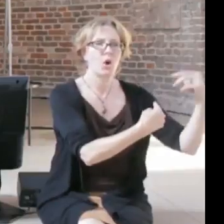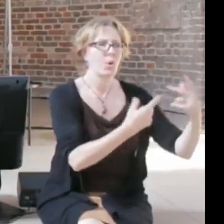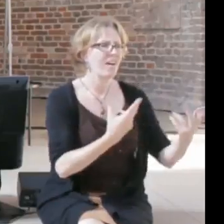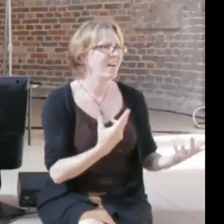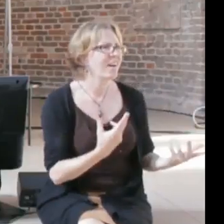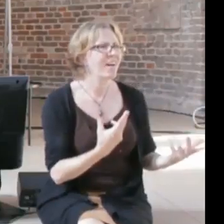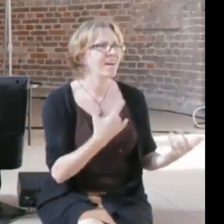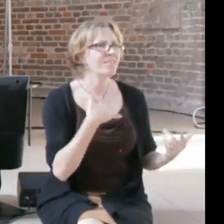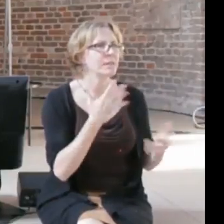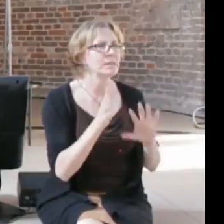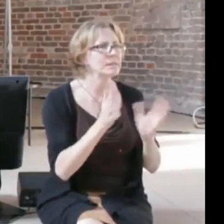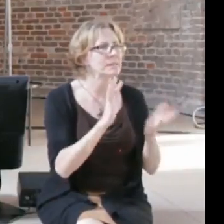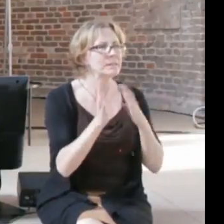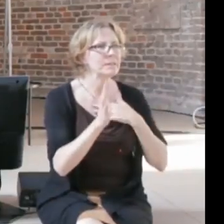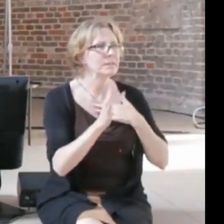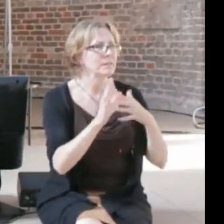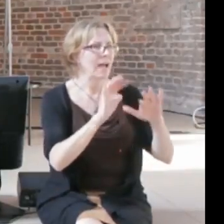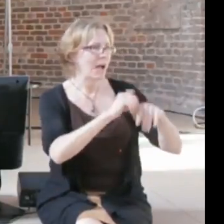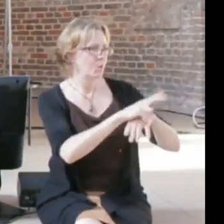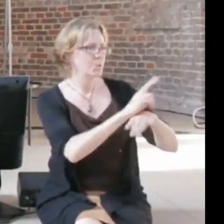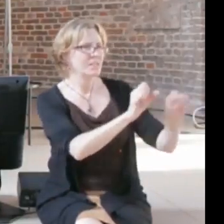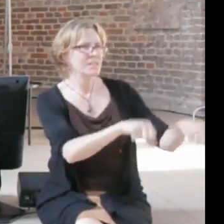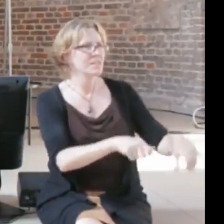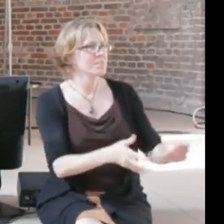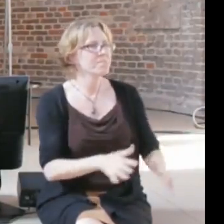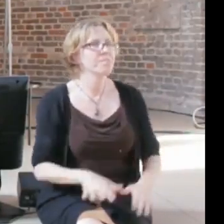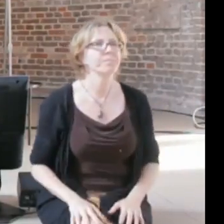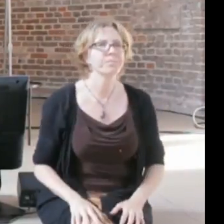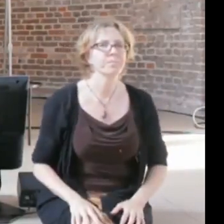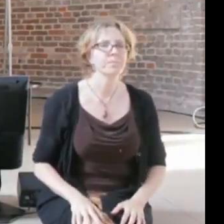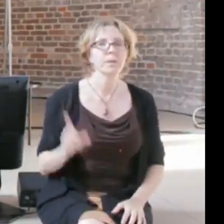But it is direct government responsibility to the extent that regulators report to the